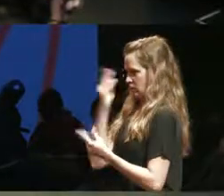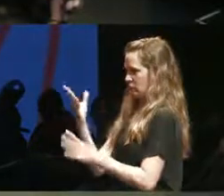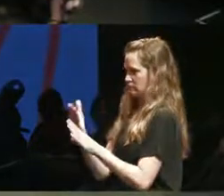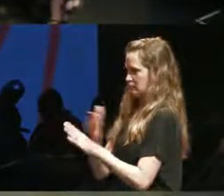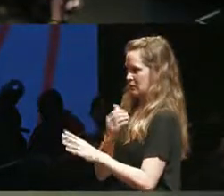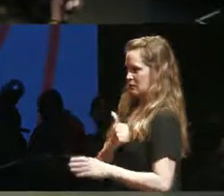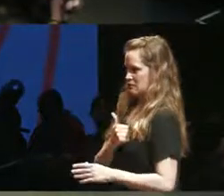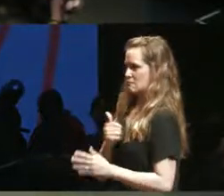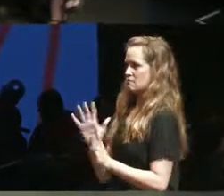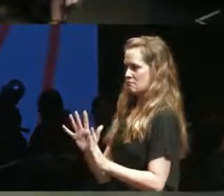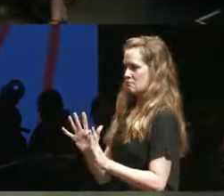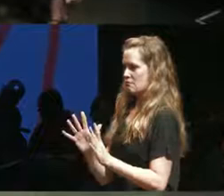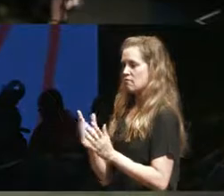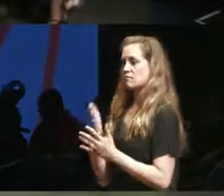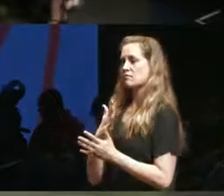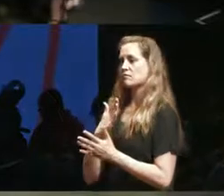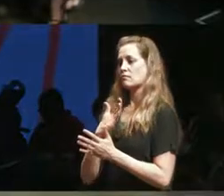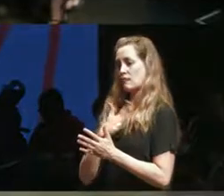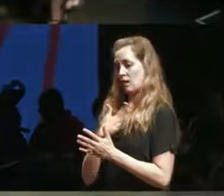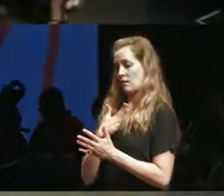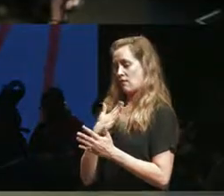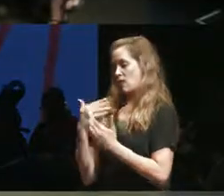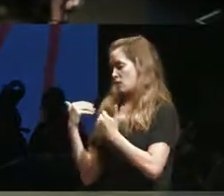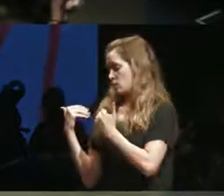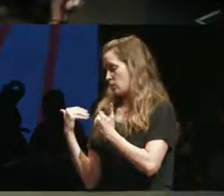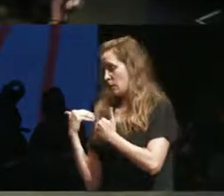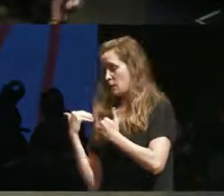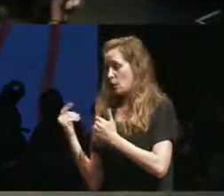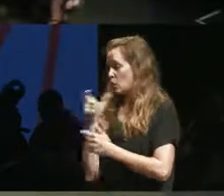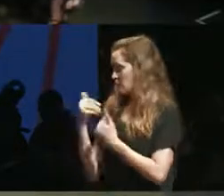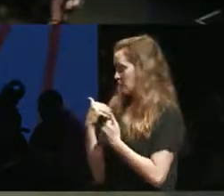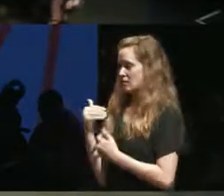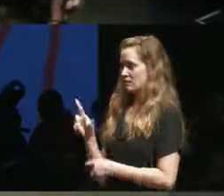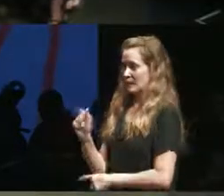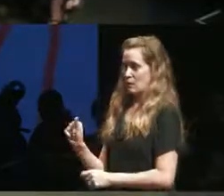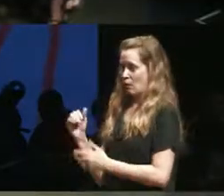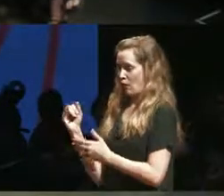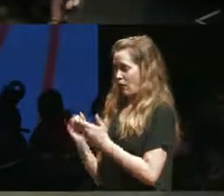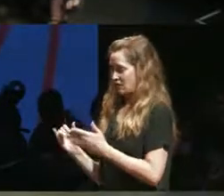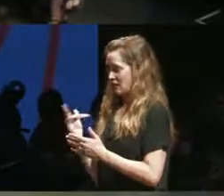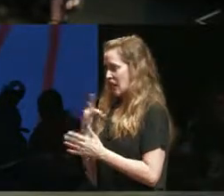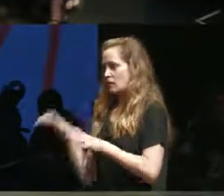of the responsibility falls at the fee of disabled artists but I'm really